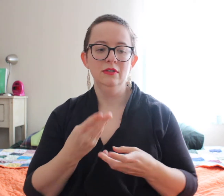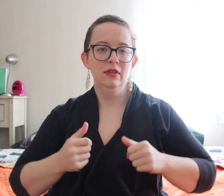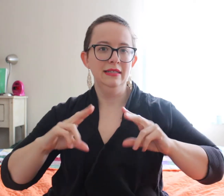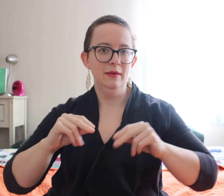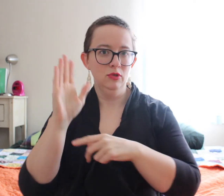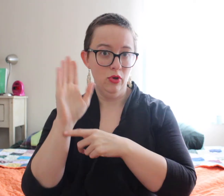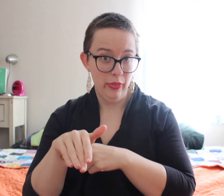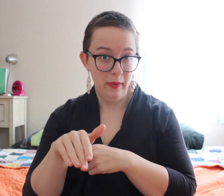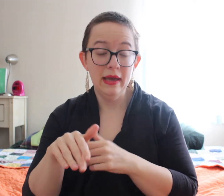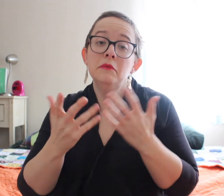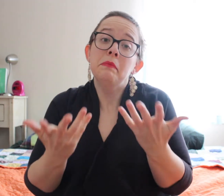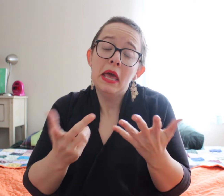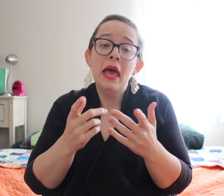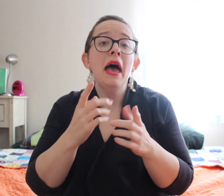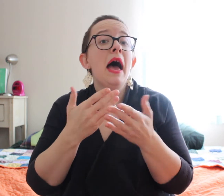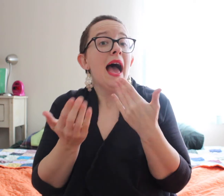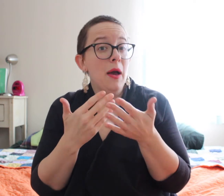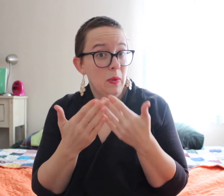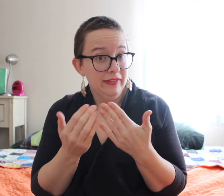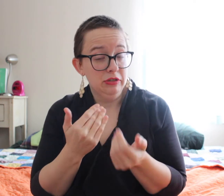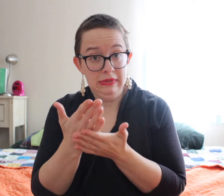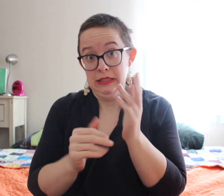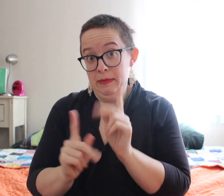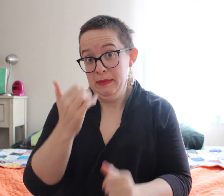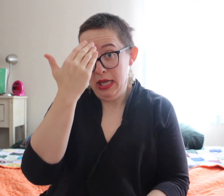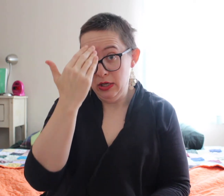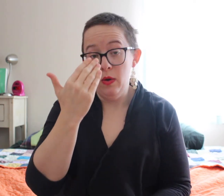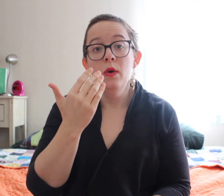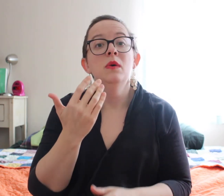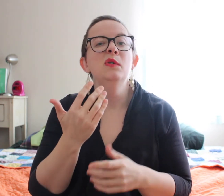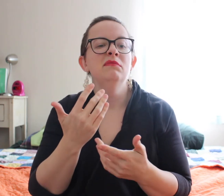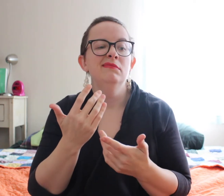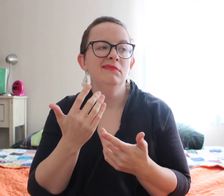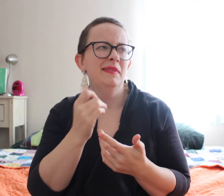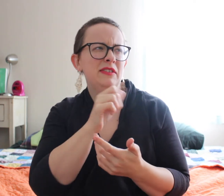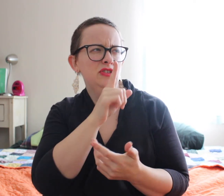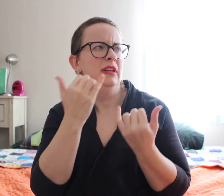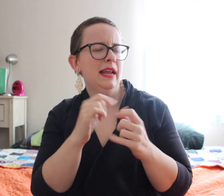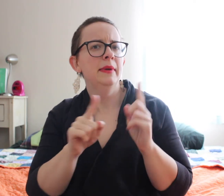I typically will use cloth diapers all the time. However, some people I know...